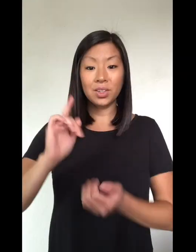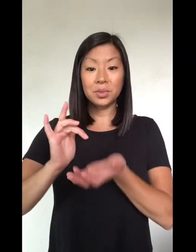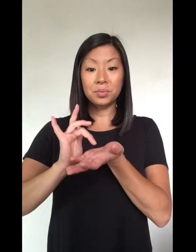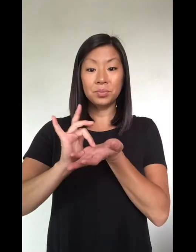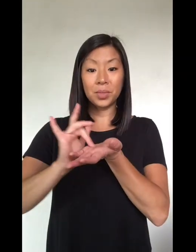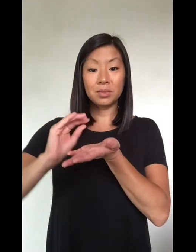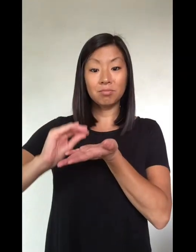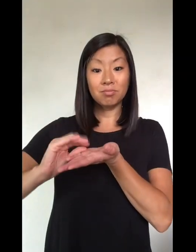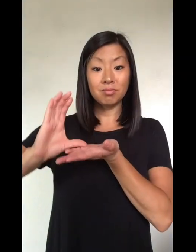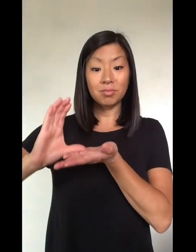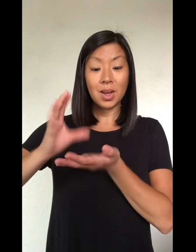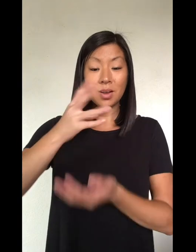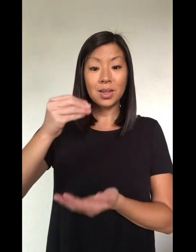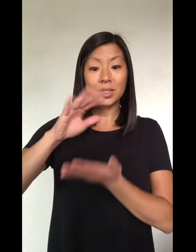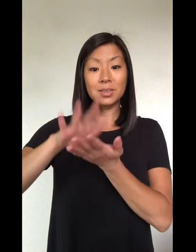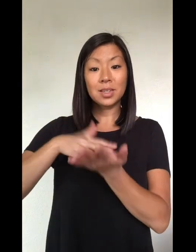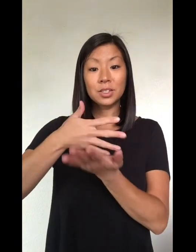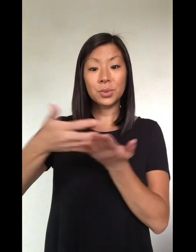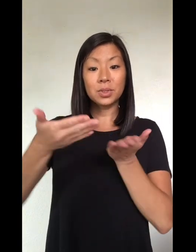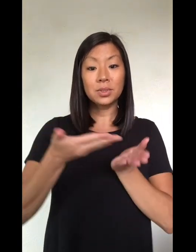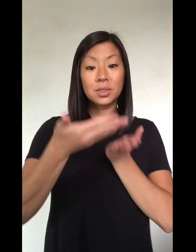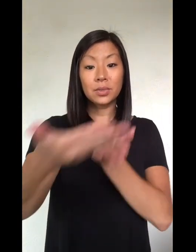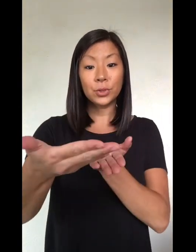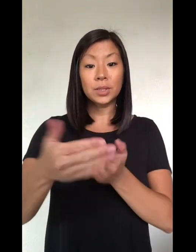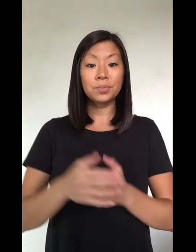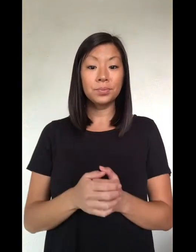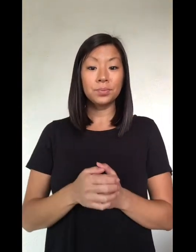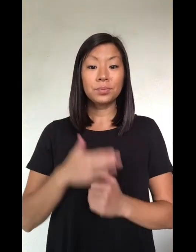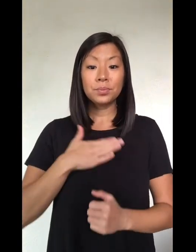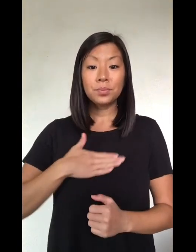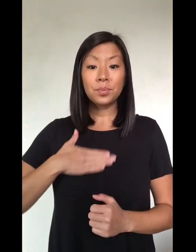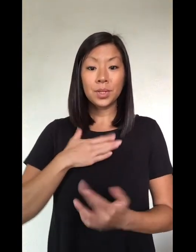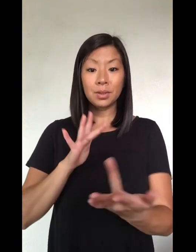For prescription refills and to schedule delivery, please call our pharmacies